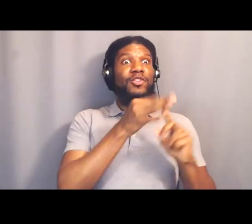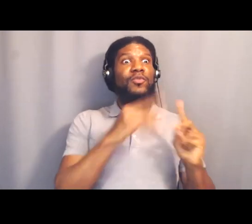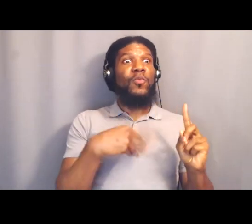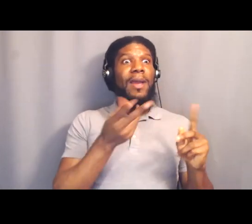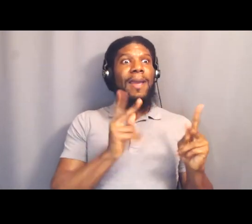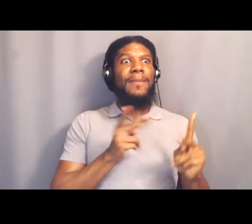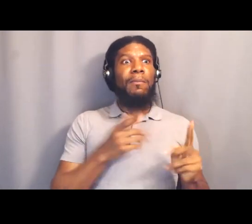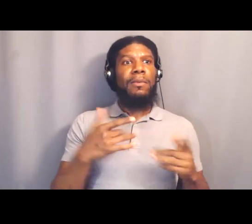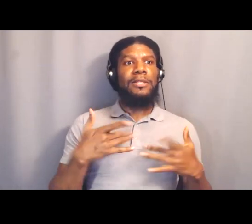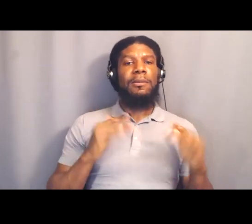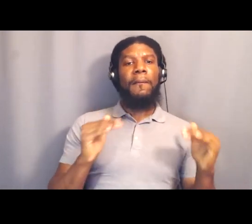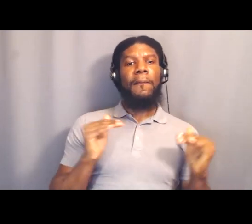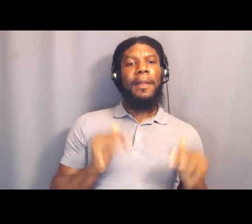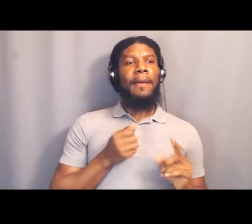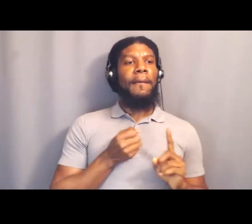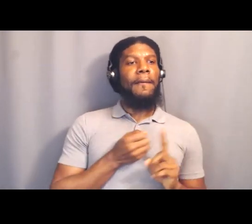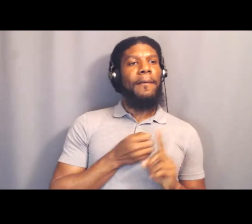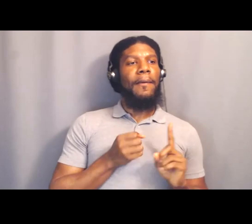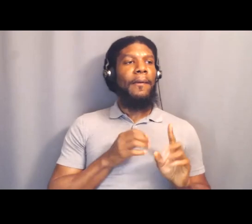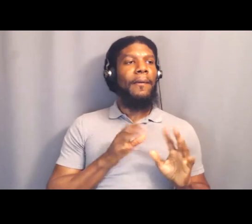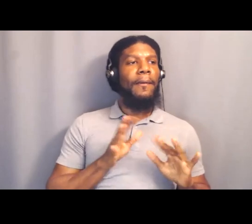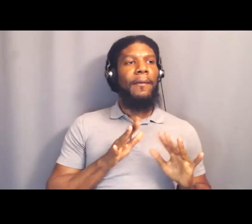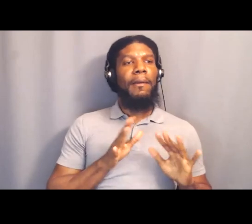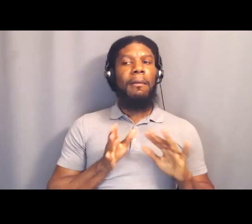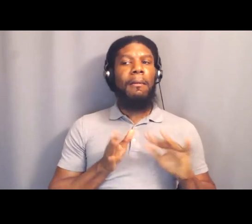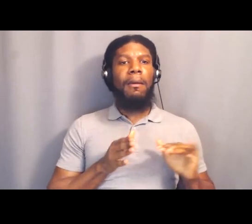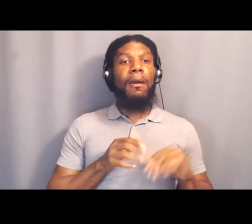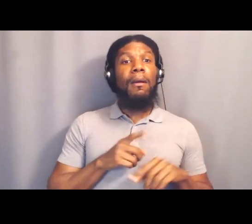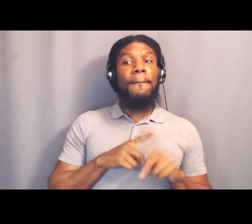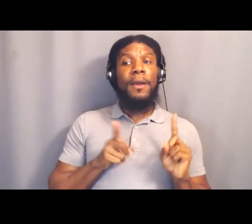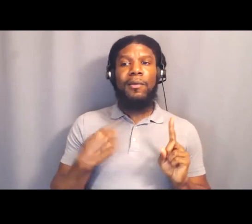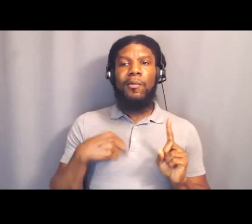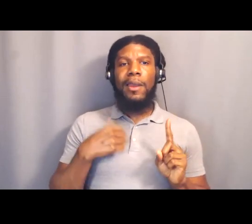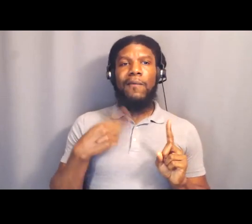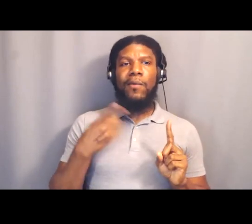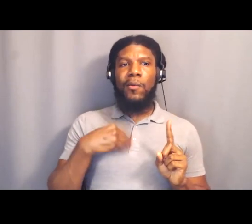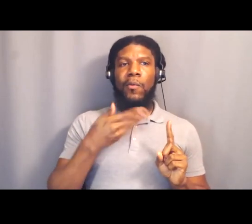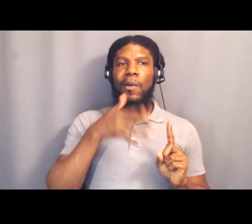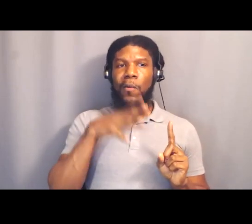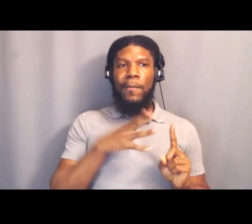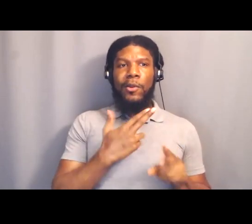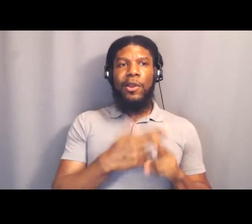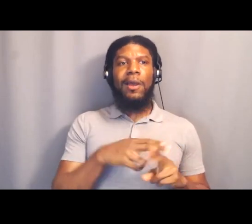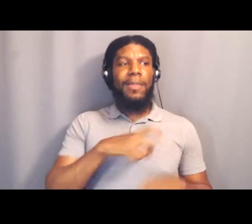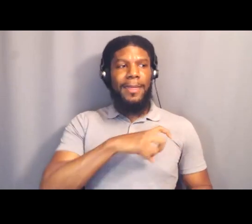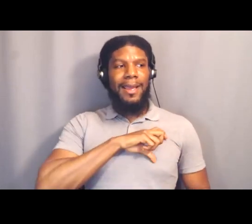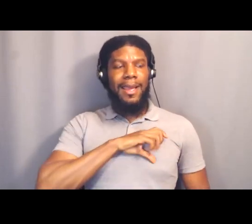who we actually call the cop whisperer, because she's sometimes able to hold them at bay.